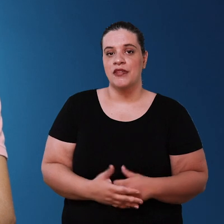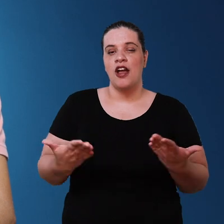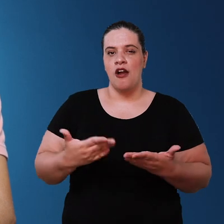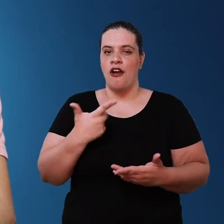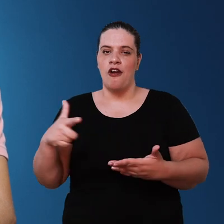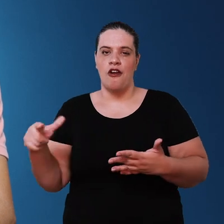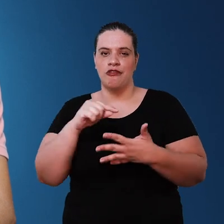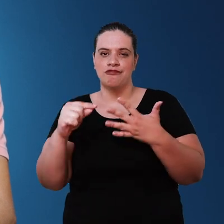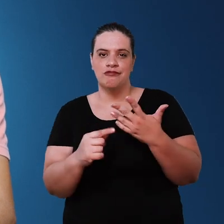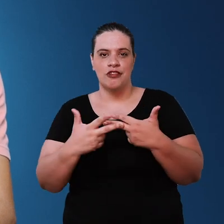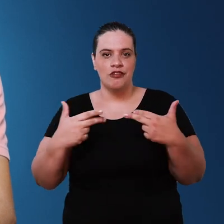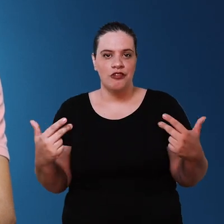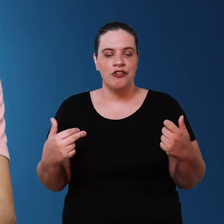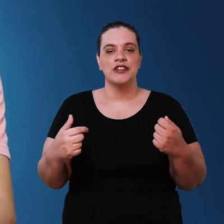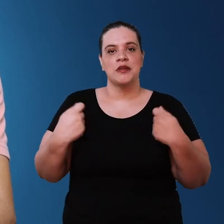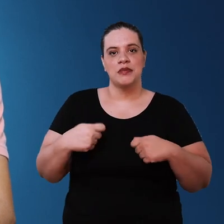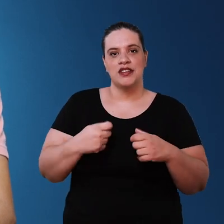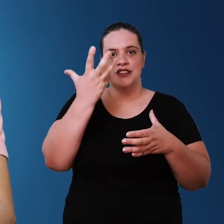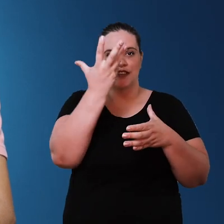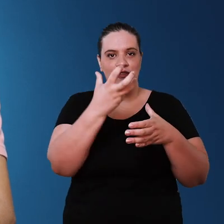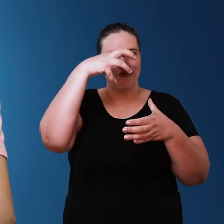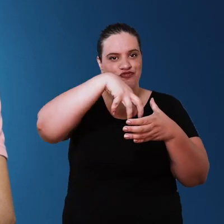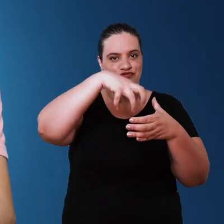elements of the complete rainwater capture and use system